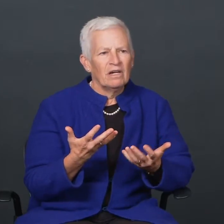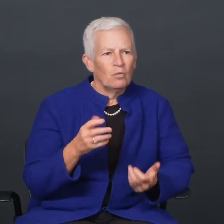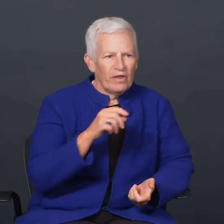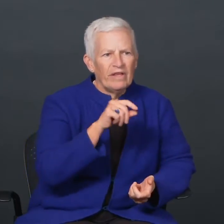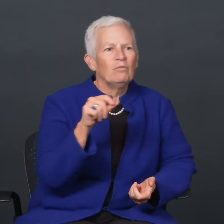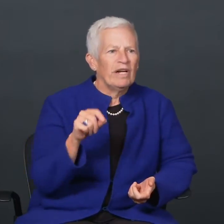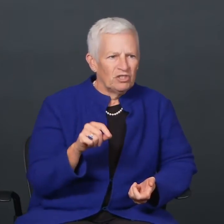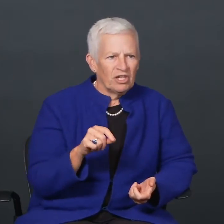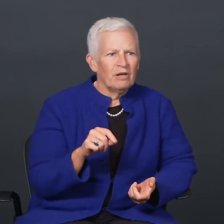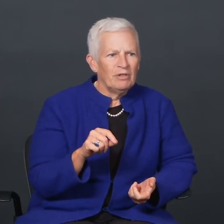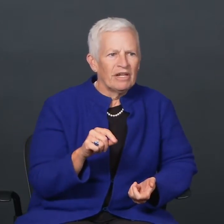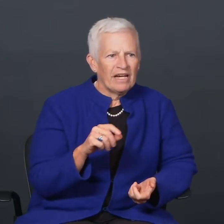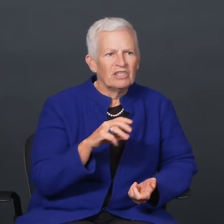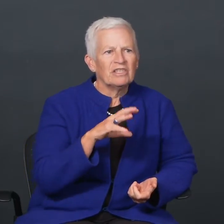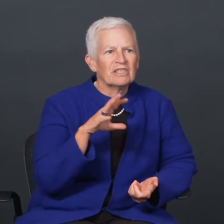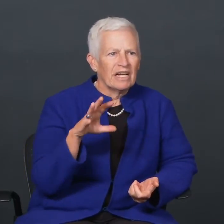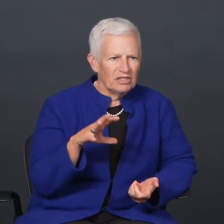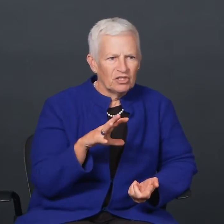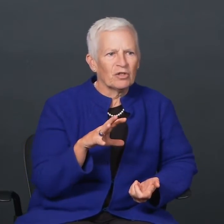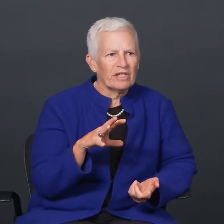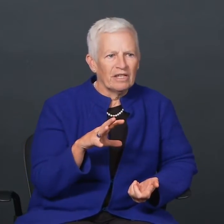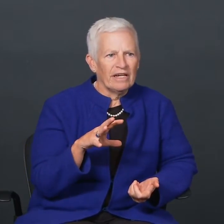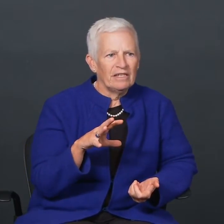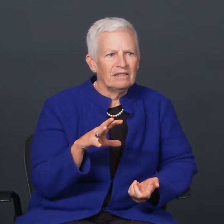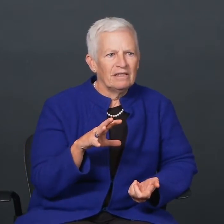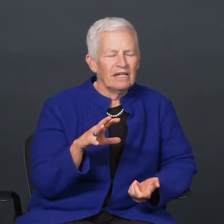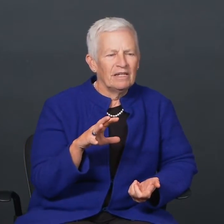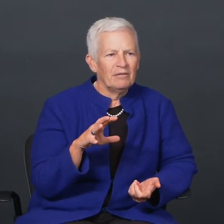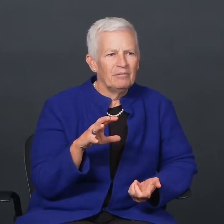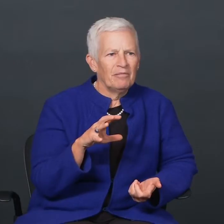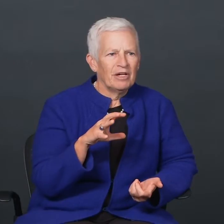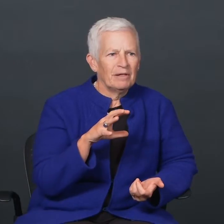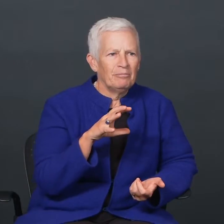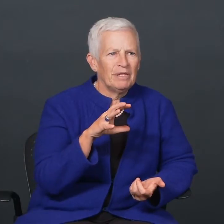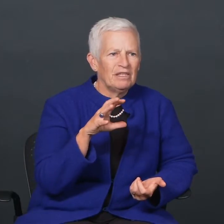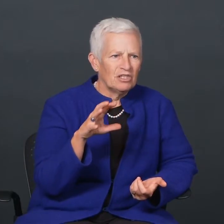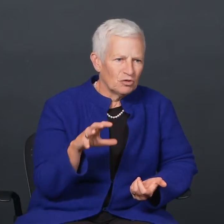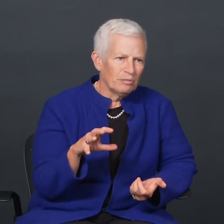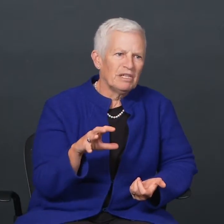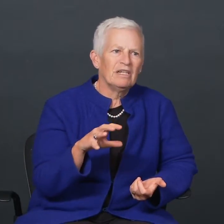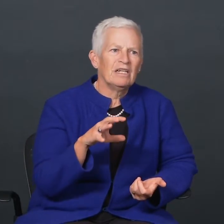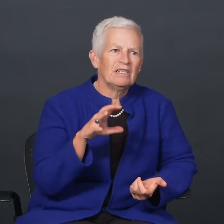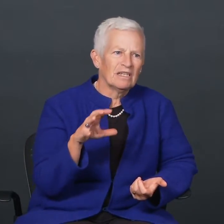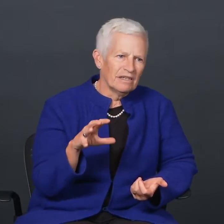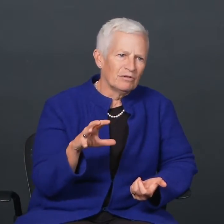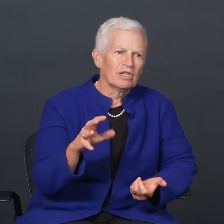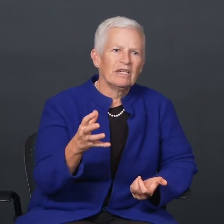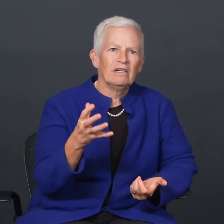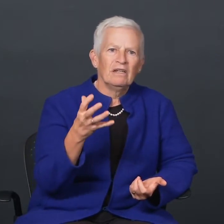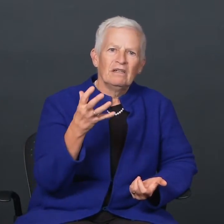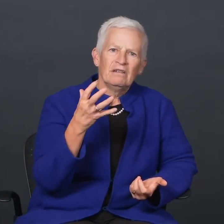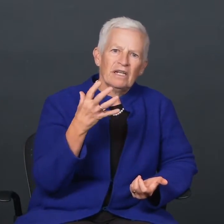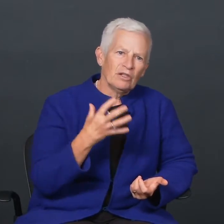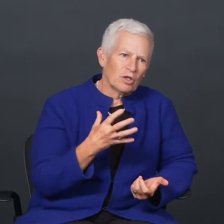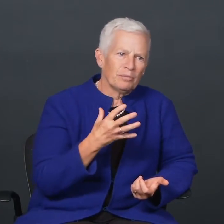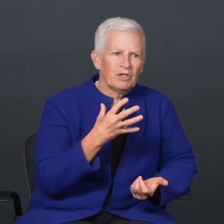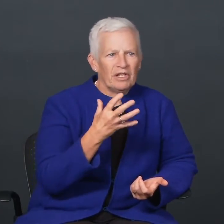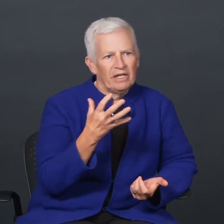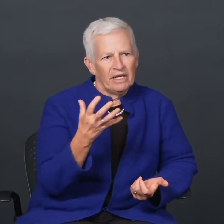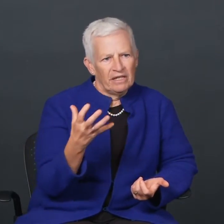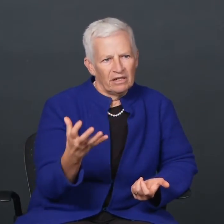within which communications can circulate, and be distributed, and delivered, and interpreted,